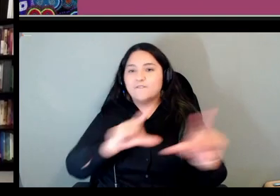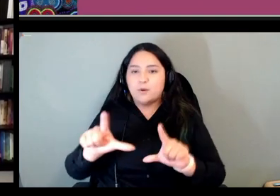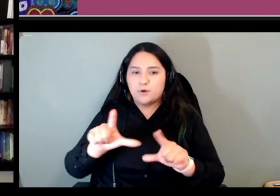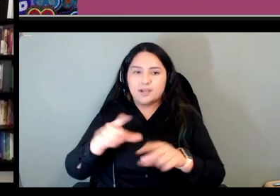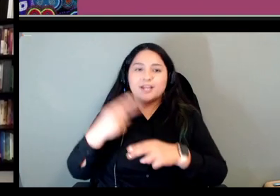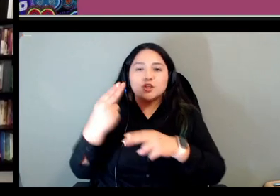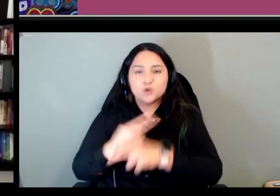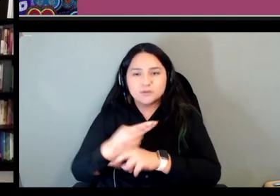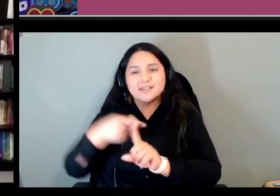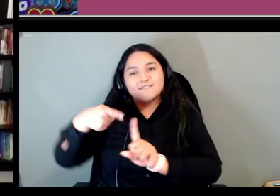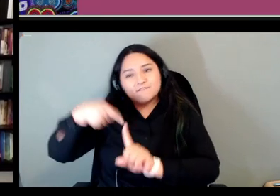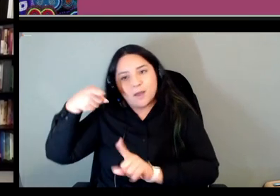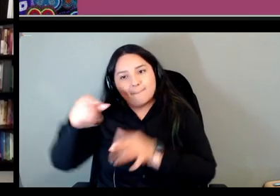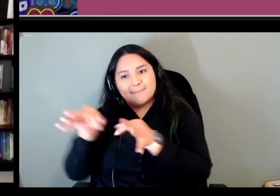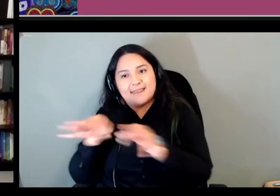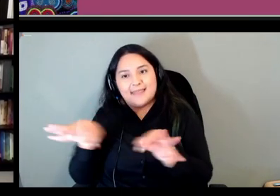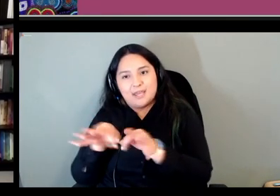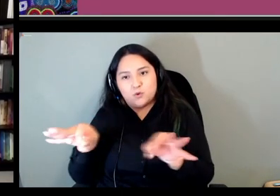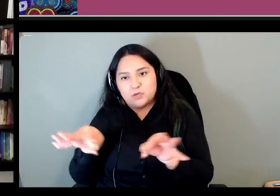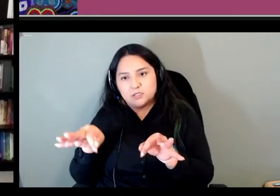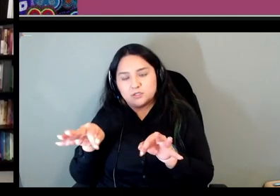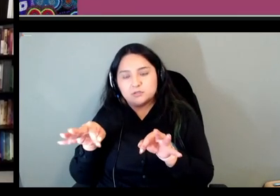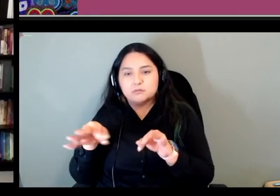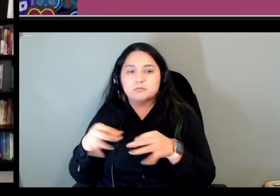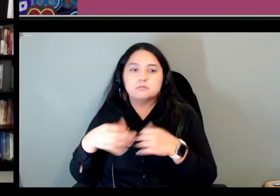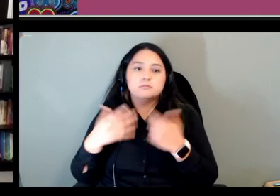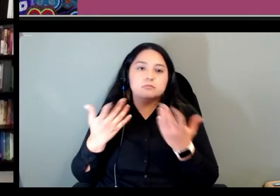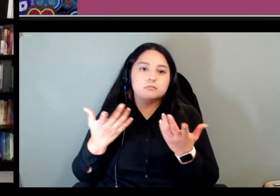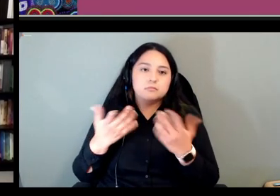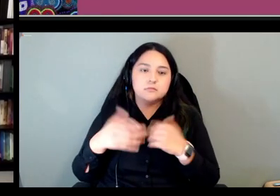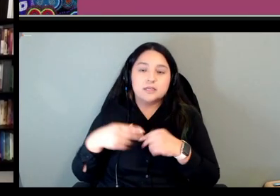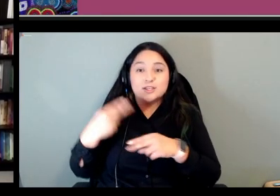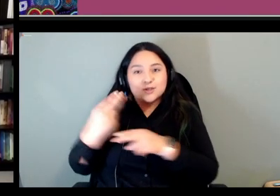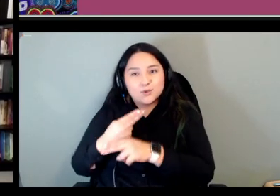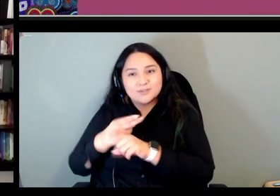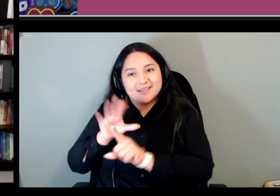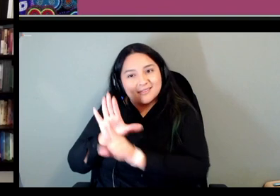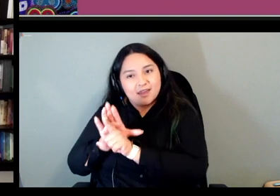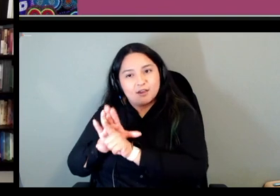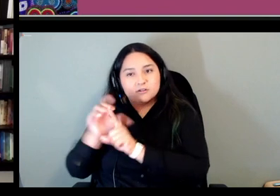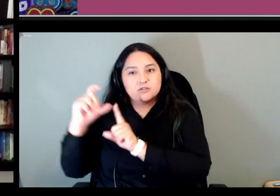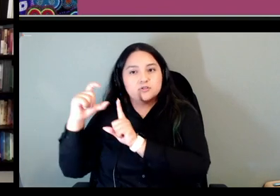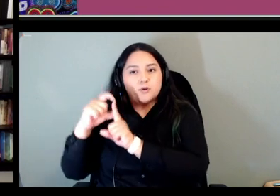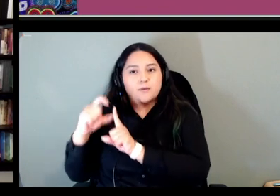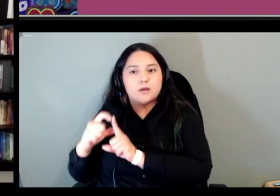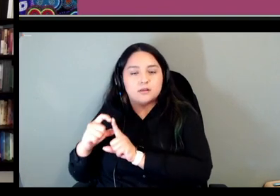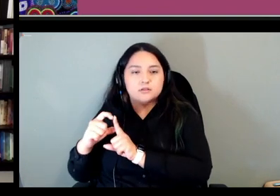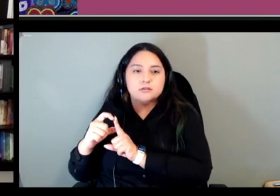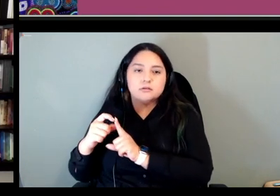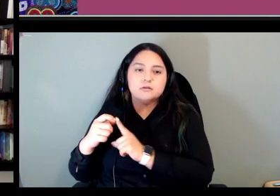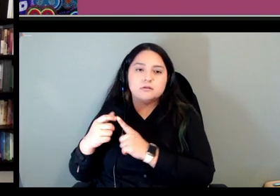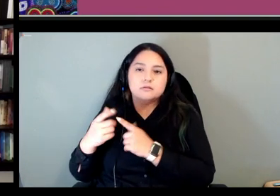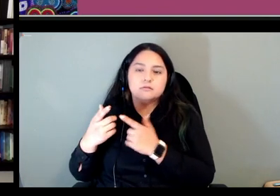um talking about say even using terminology that was uh internal to the chef as as olivia